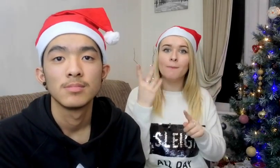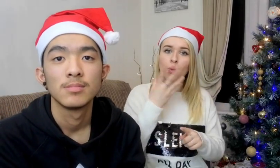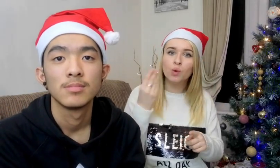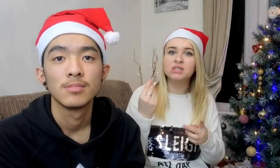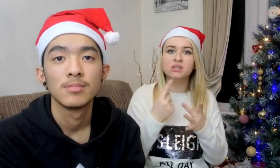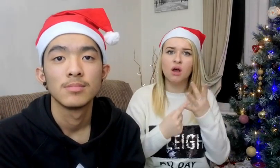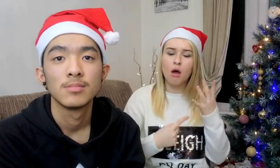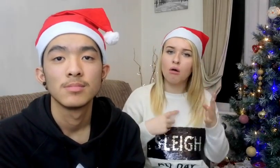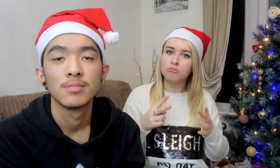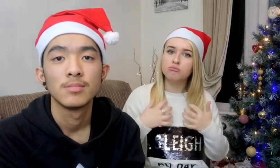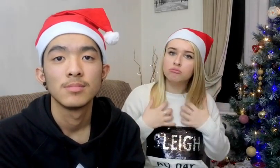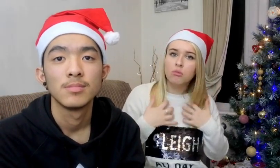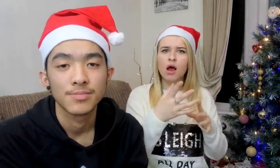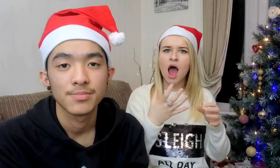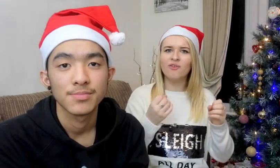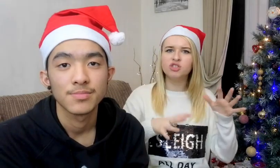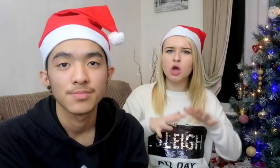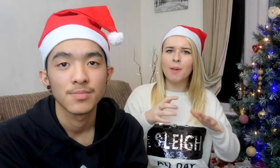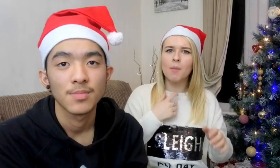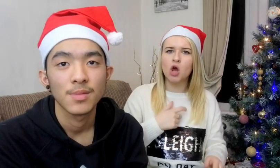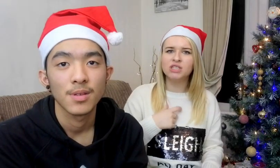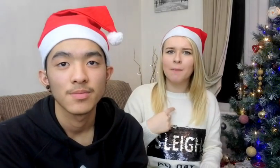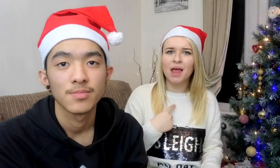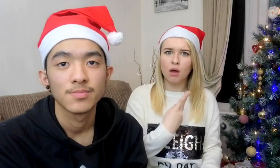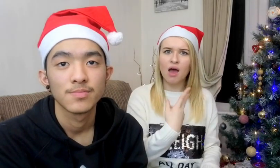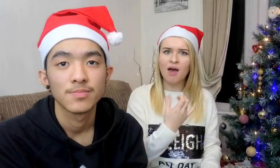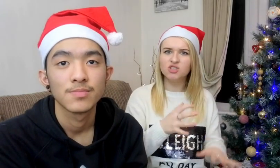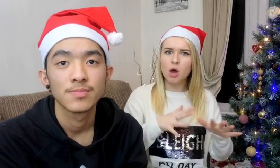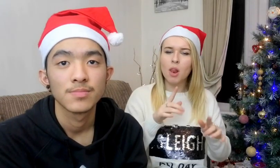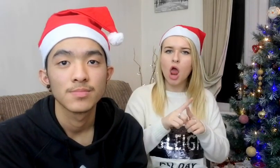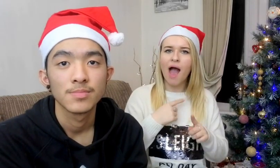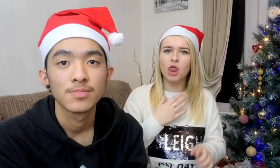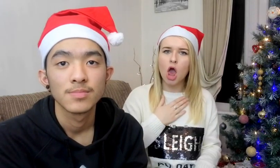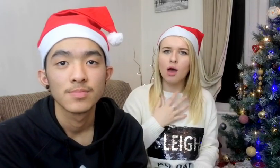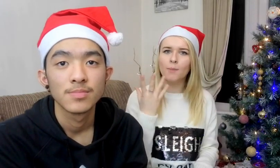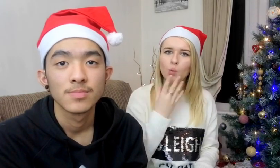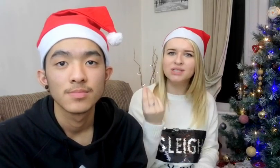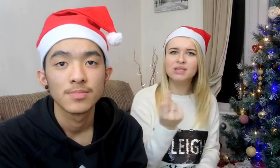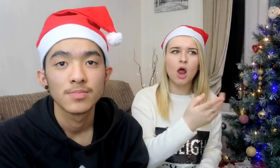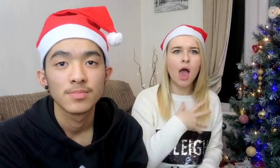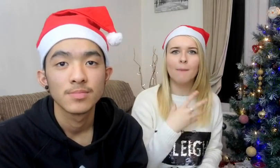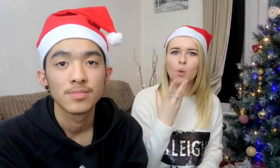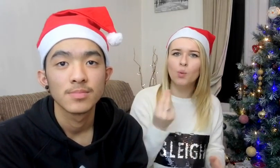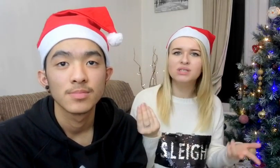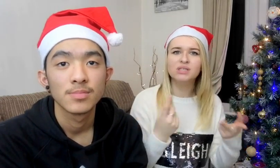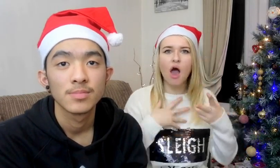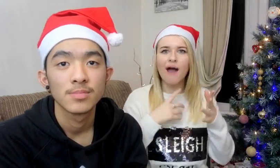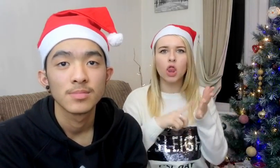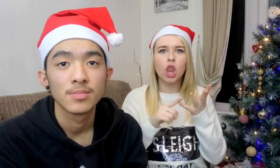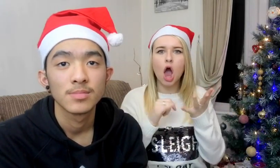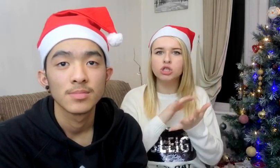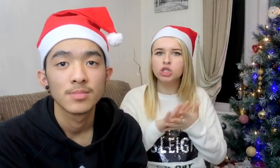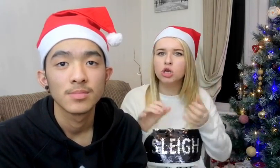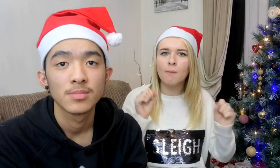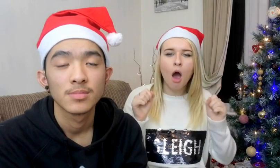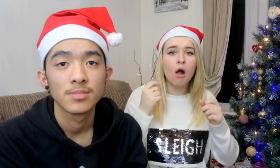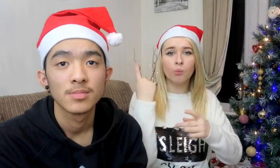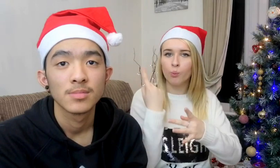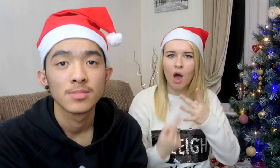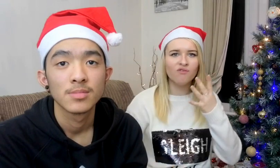Such as beauty vlogger We have similar personality Like I like beauty, she likes beauty too We likes lush bath shop, etc